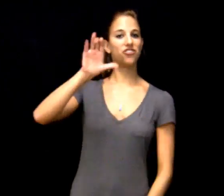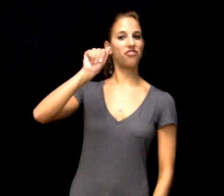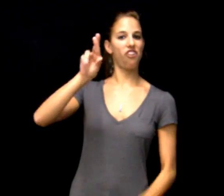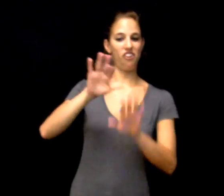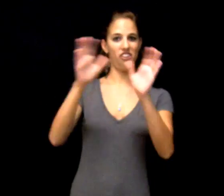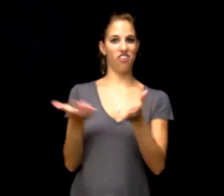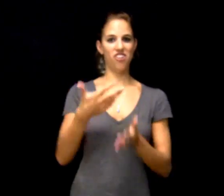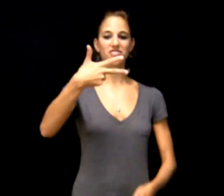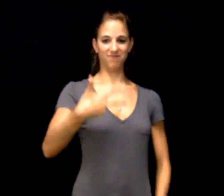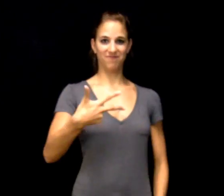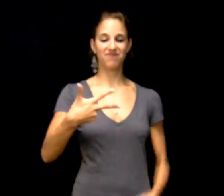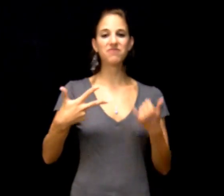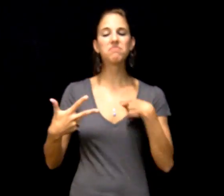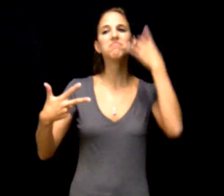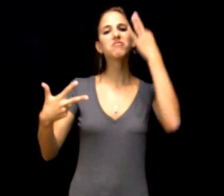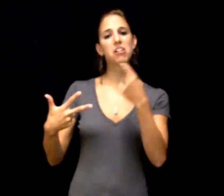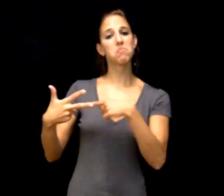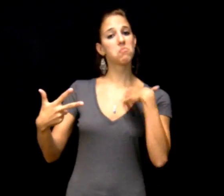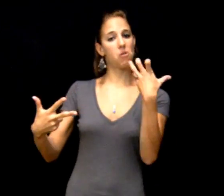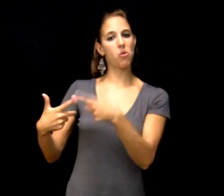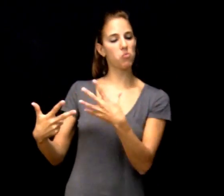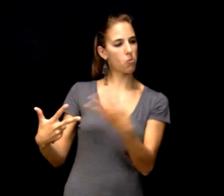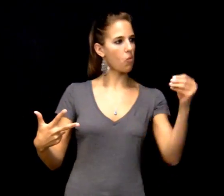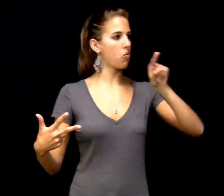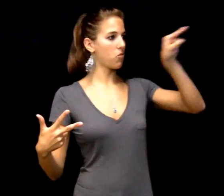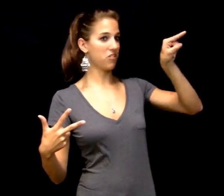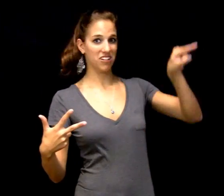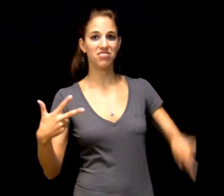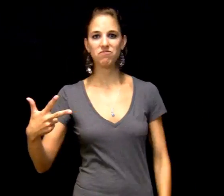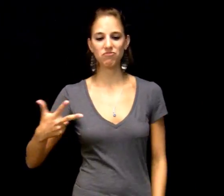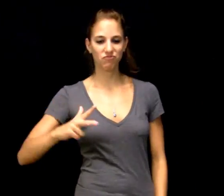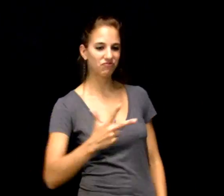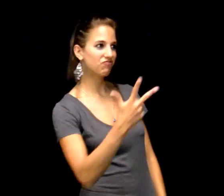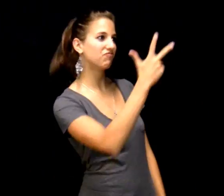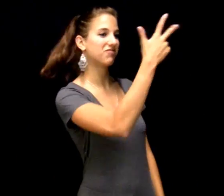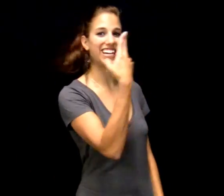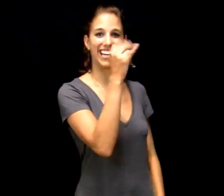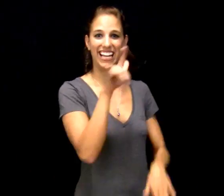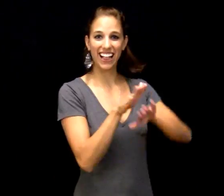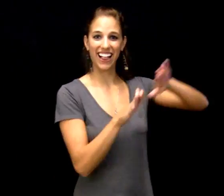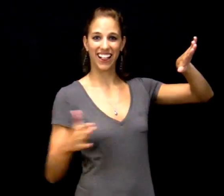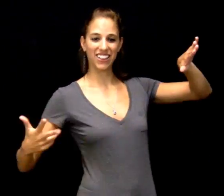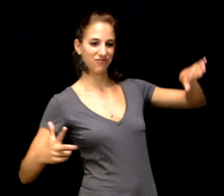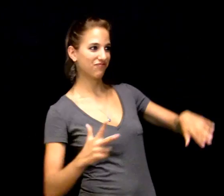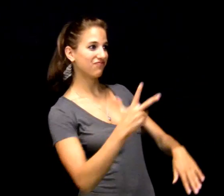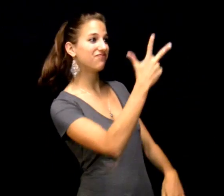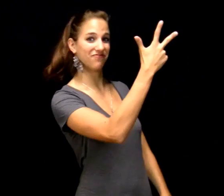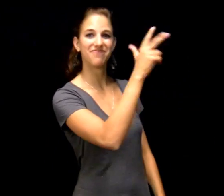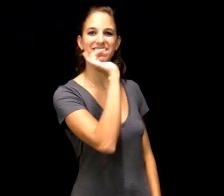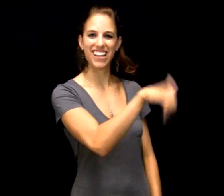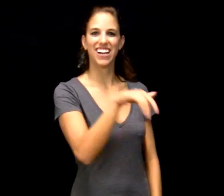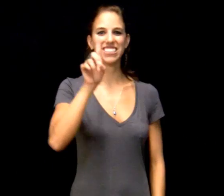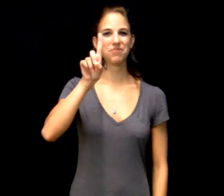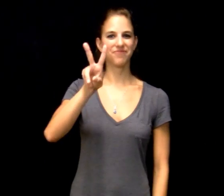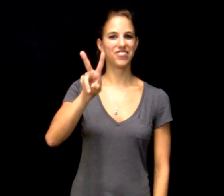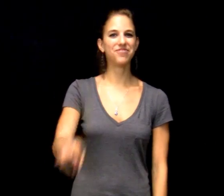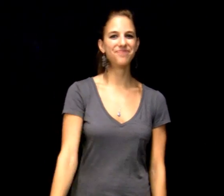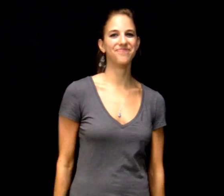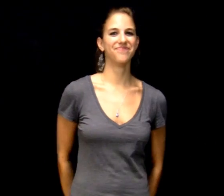depict a car and its location, orientation, and movement up a hill.